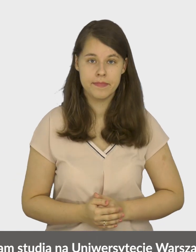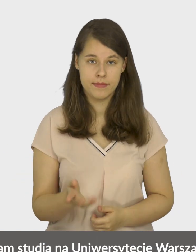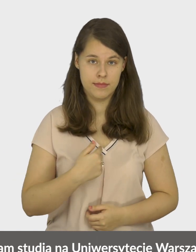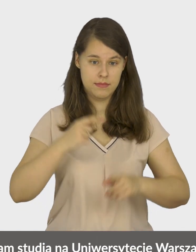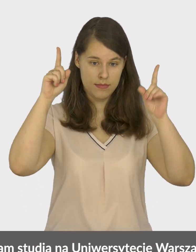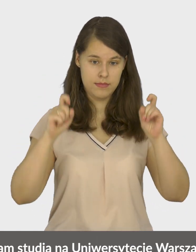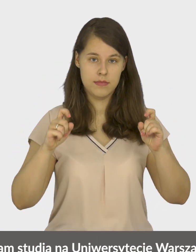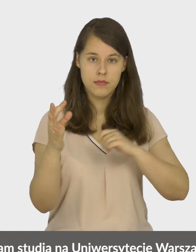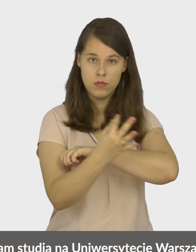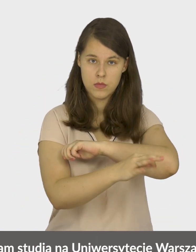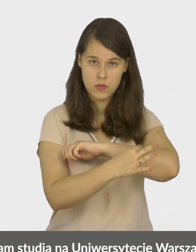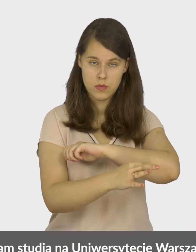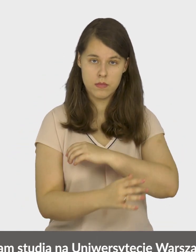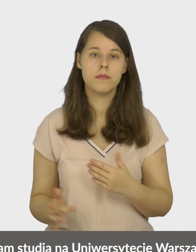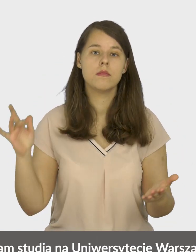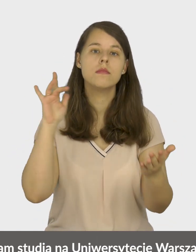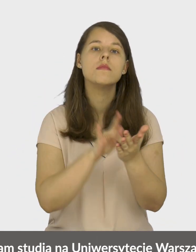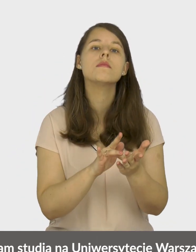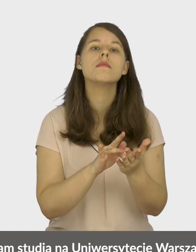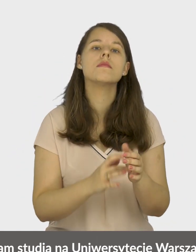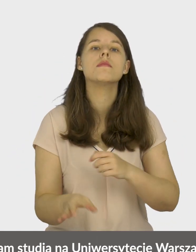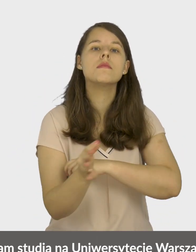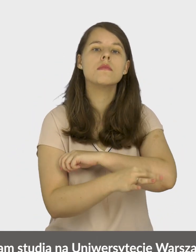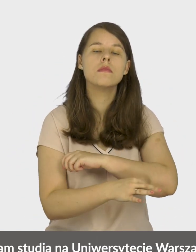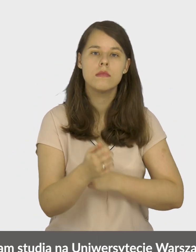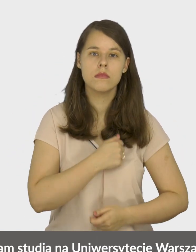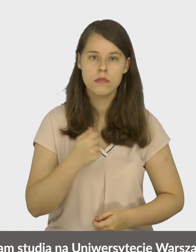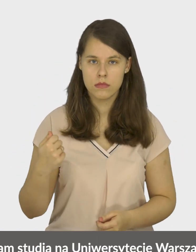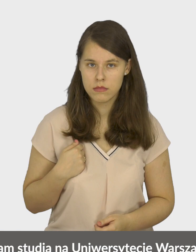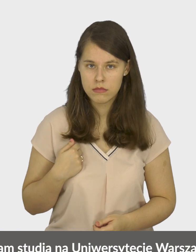I started studying at the University of Warsaw